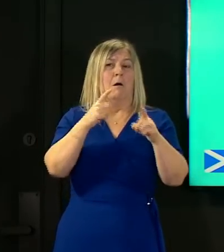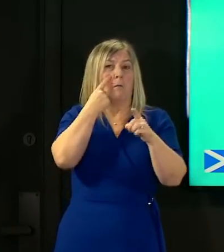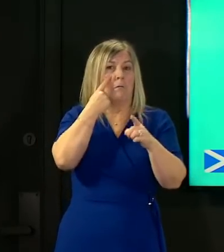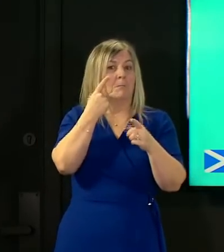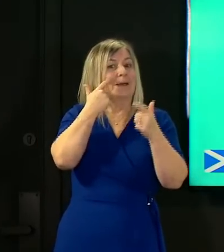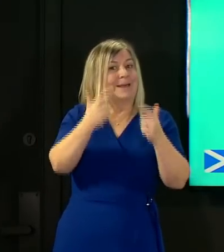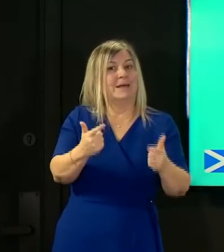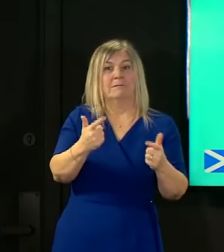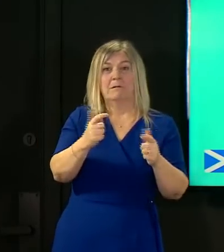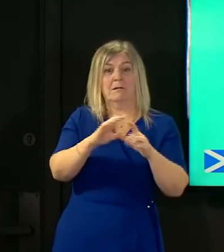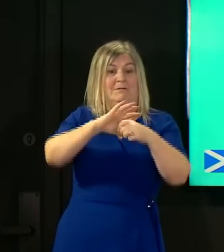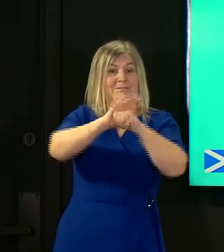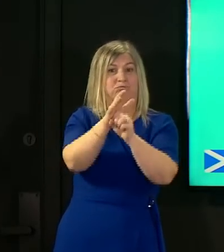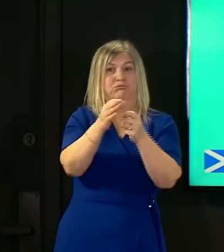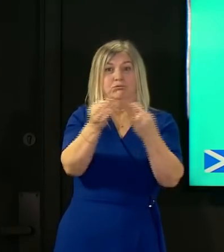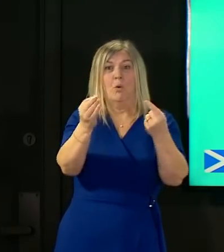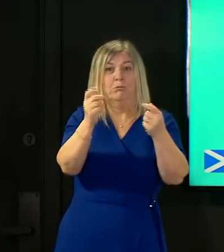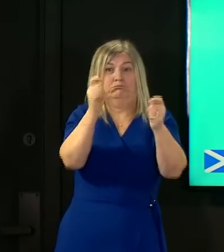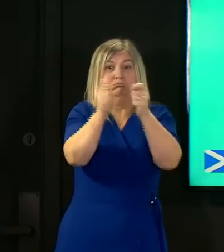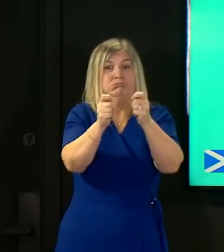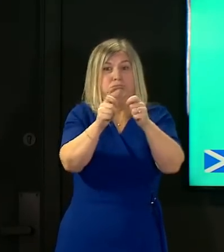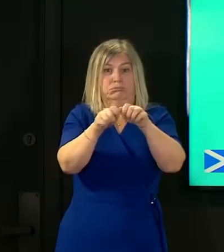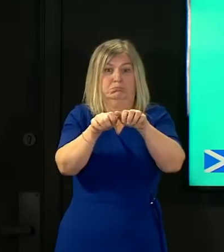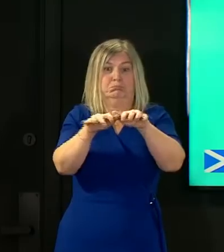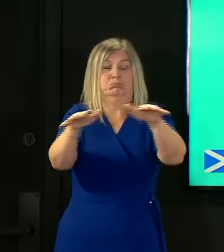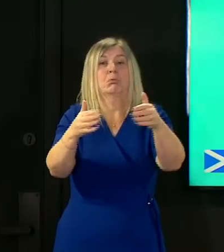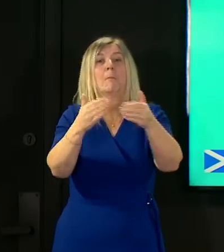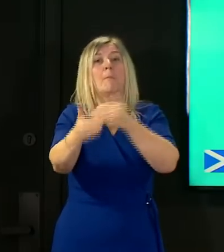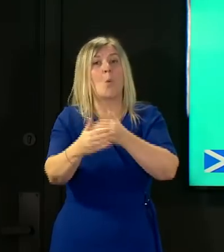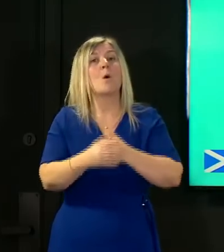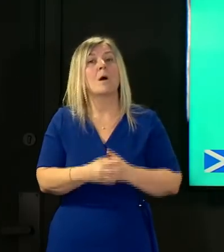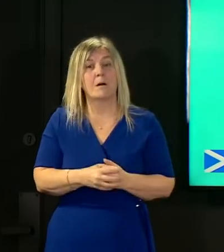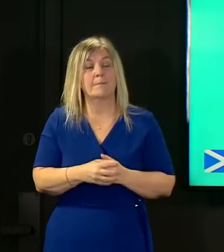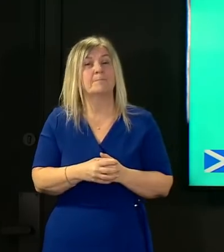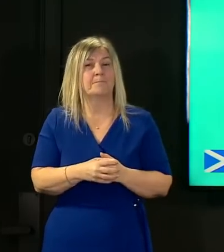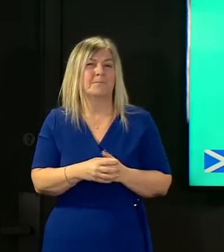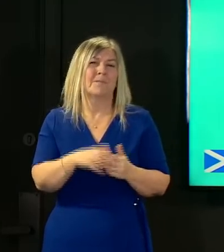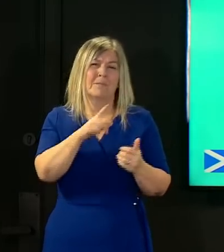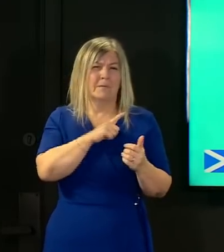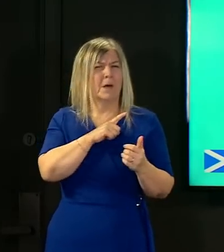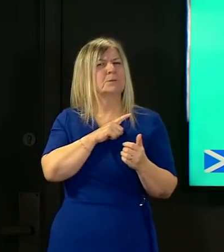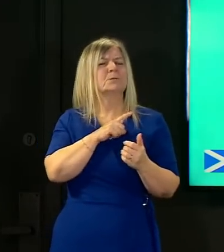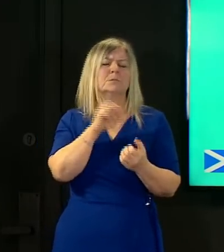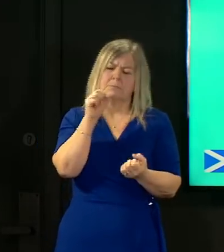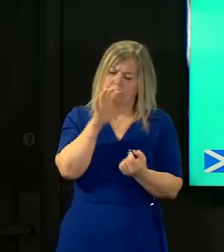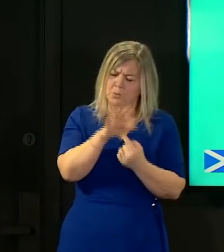that's why it's especially important that we continue to suppress transmission to as